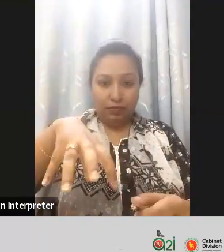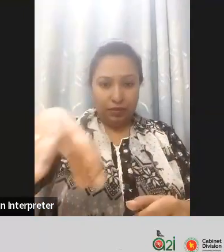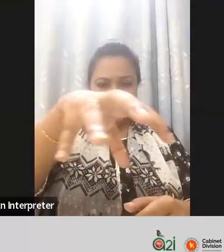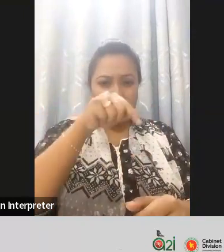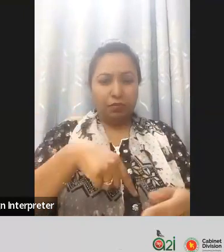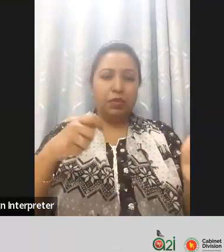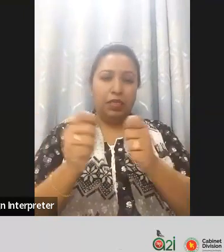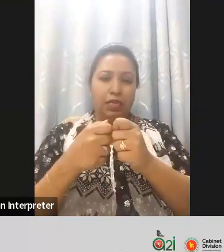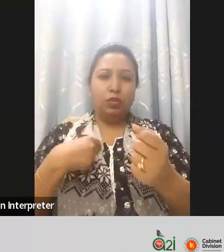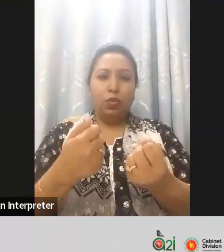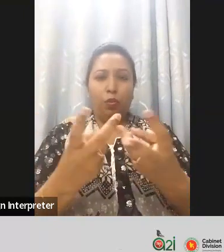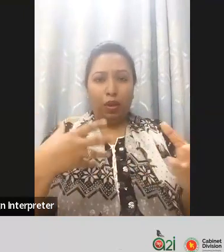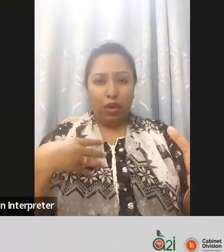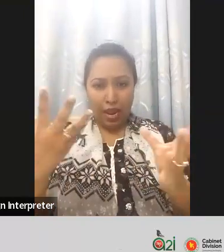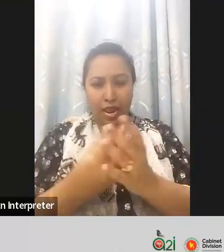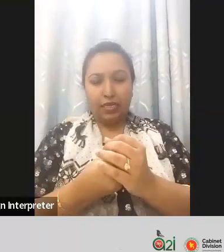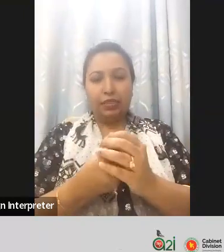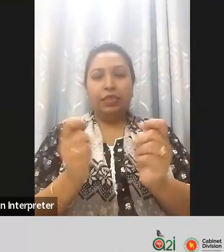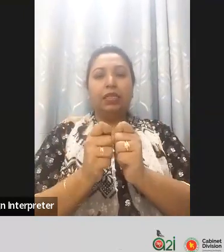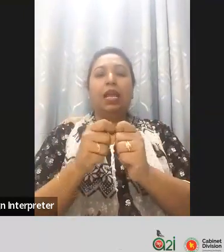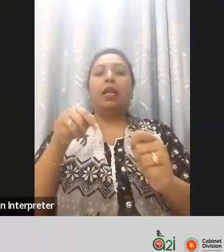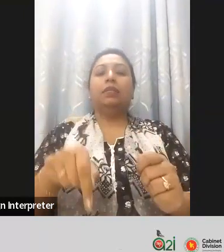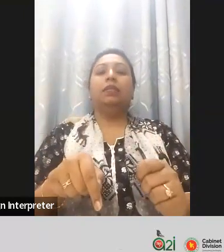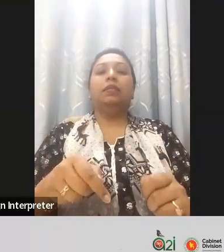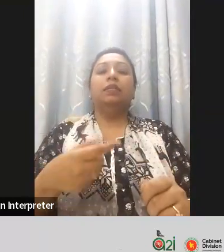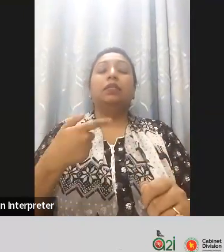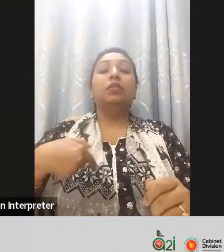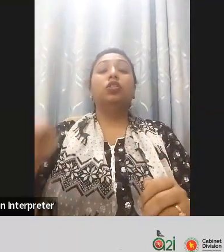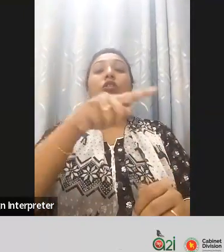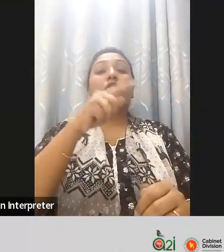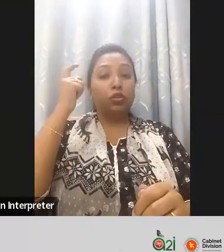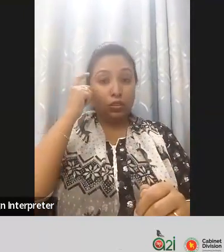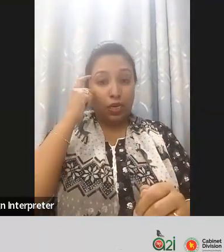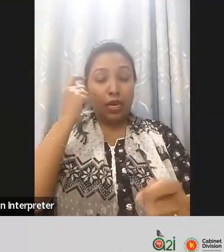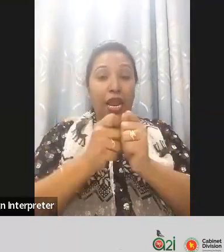of the works that G3ict is focusing on so that we can disseminate this to this body of countries